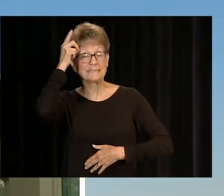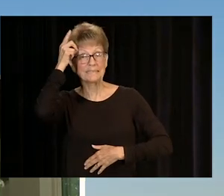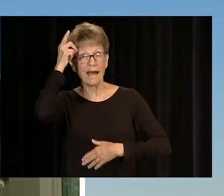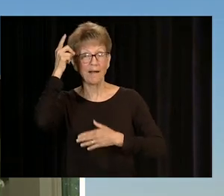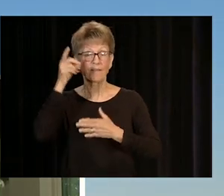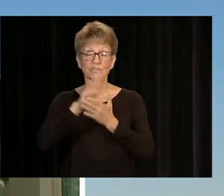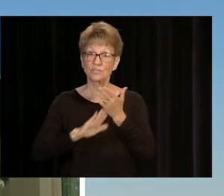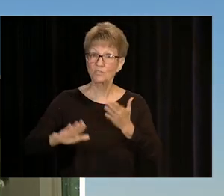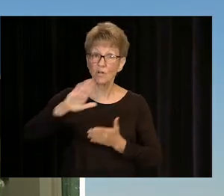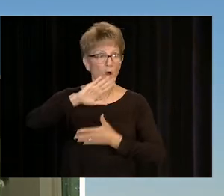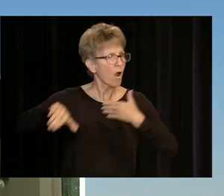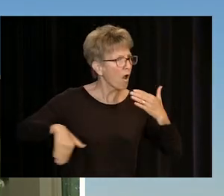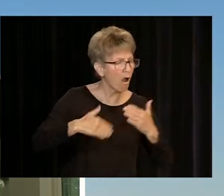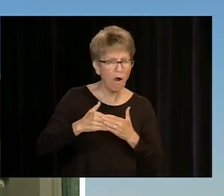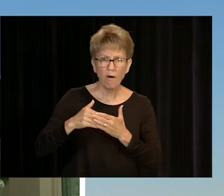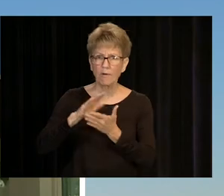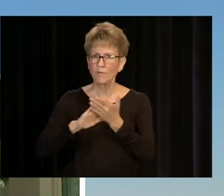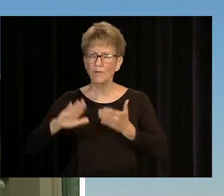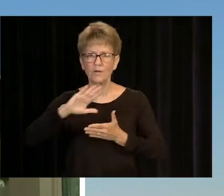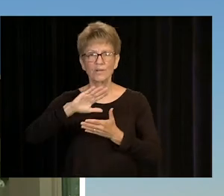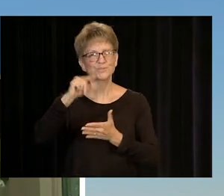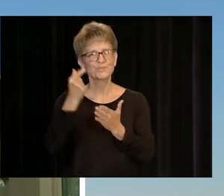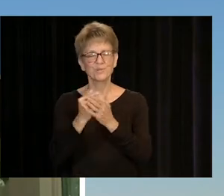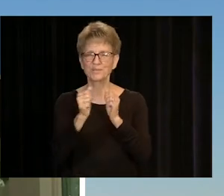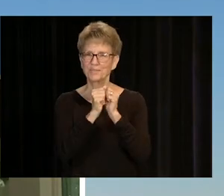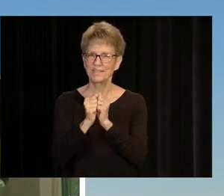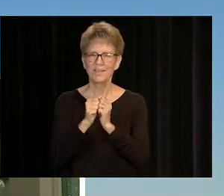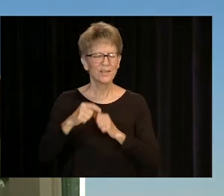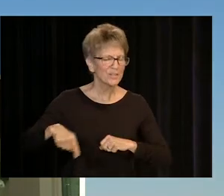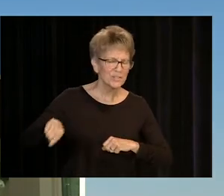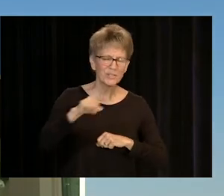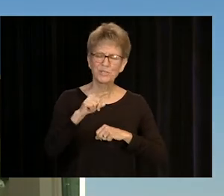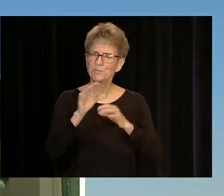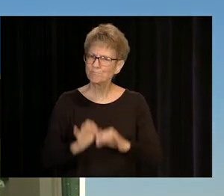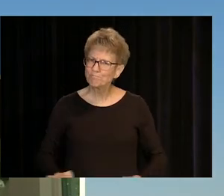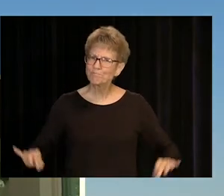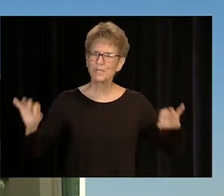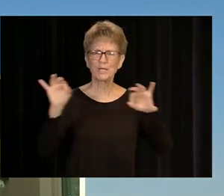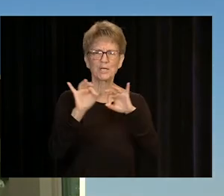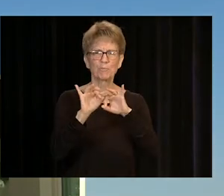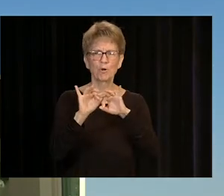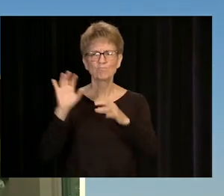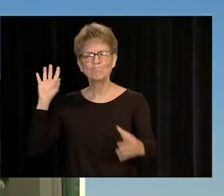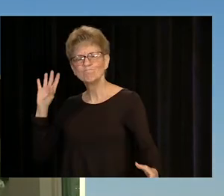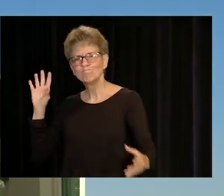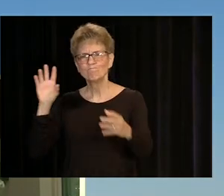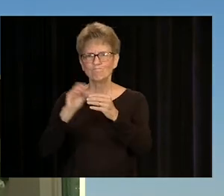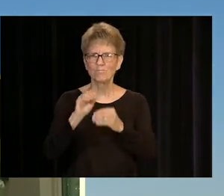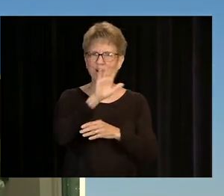AND ALL OF THE COLLEGES WILL GRADUATE TOGETHER, SO YOU'RE AN IMPORTANT PART OF A 55-YEAR LEGACY